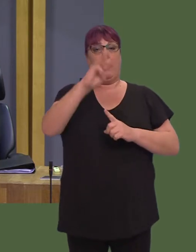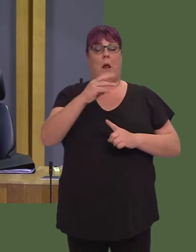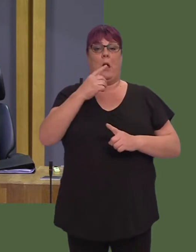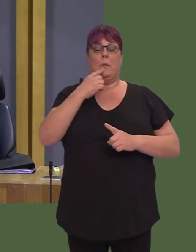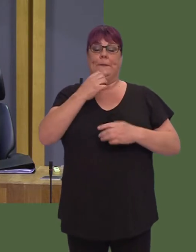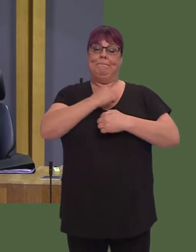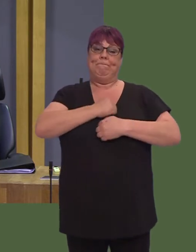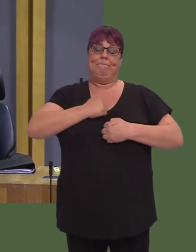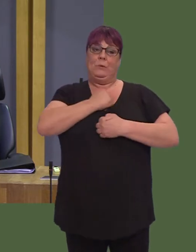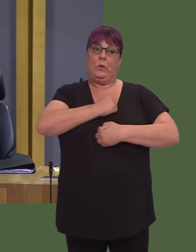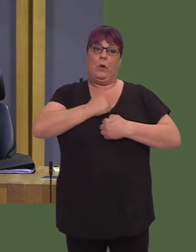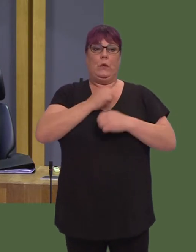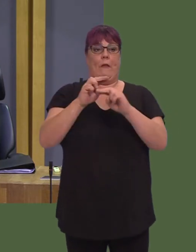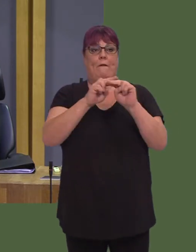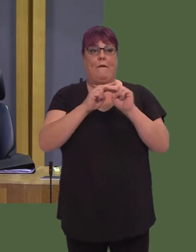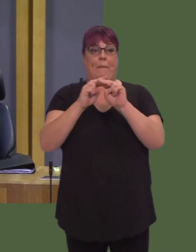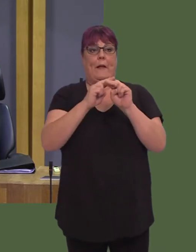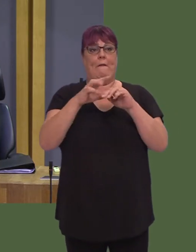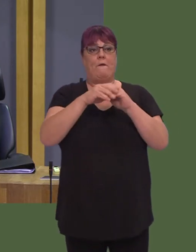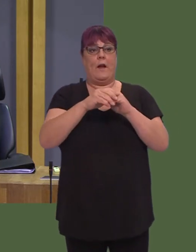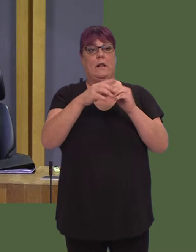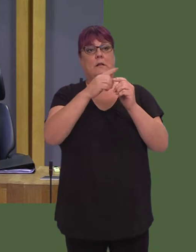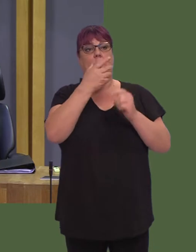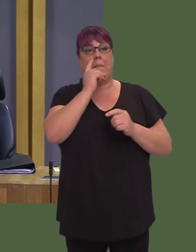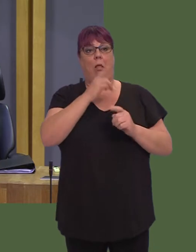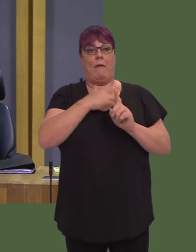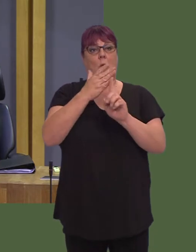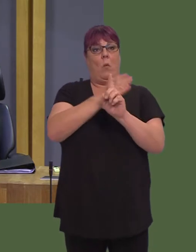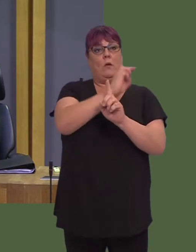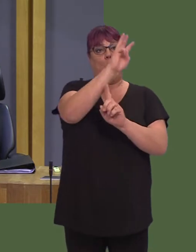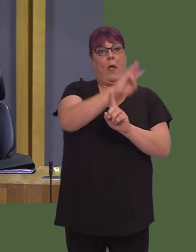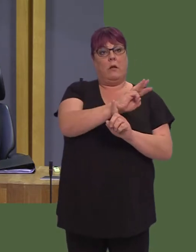y rhai sydd wedi colli'u bywydau o ganlyniad i'r llifogydd dros y penwythnos, gan gynnwys